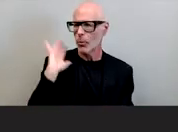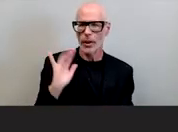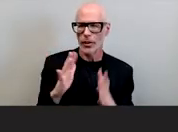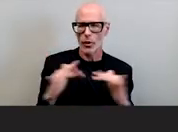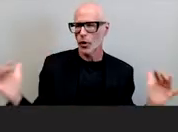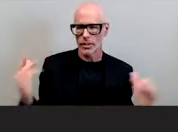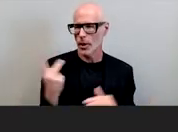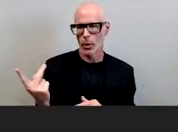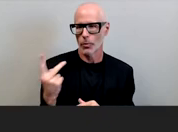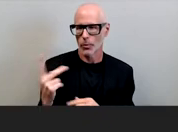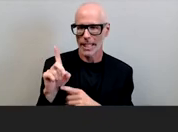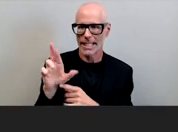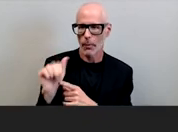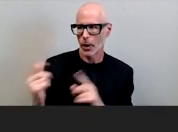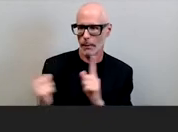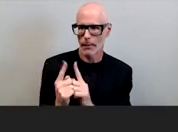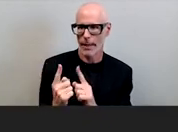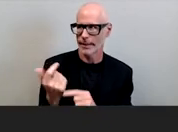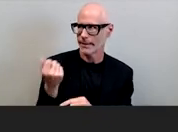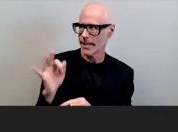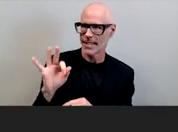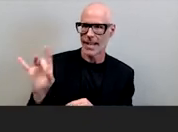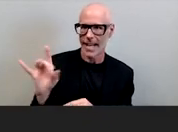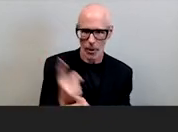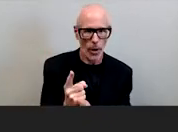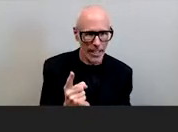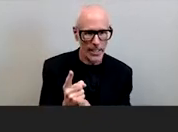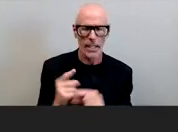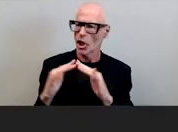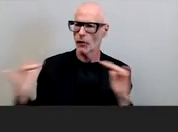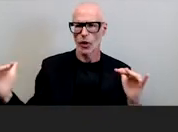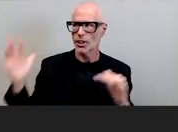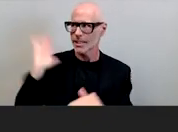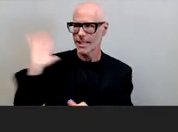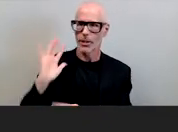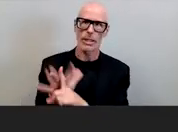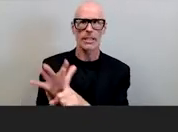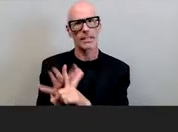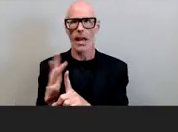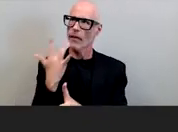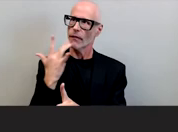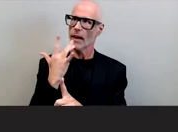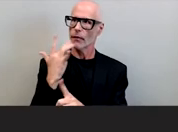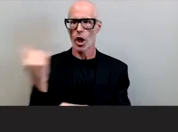first met uh back in 1998 right diversity was the sort of flavor of the day it was on trend at that